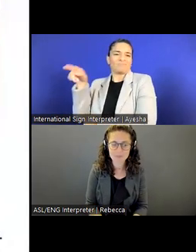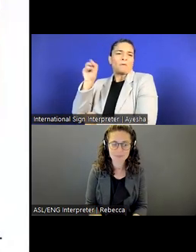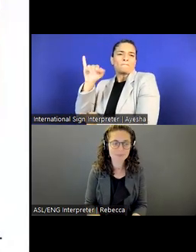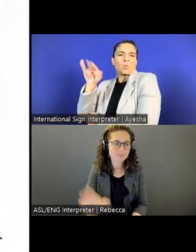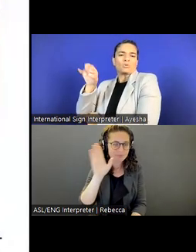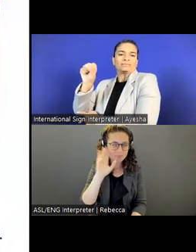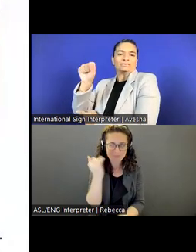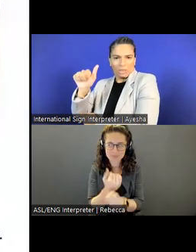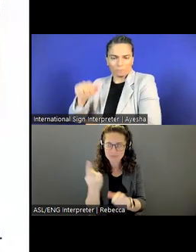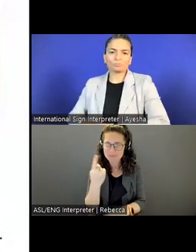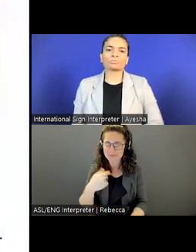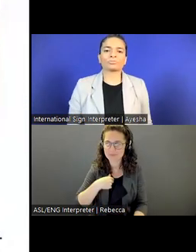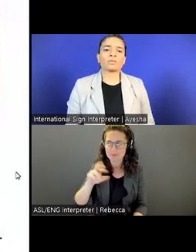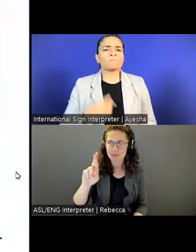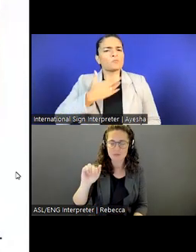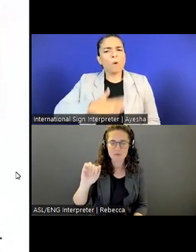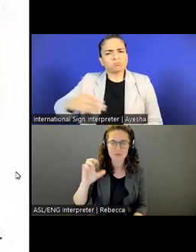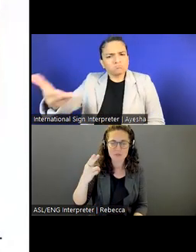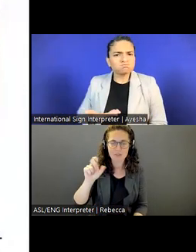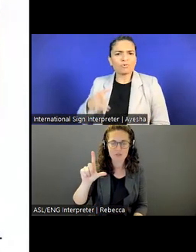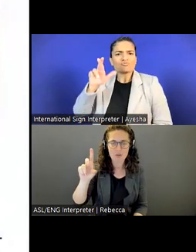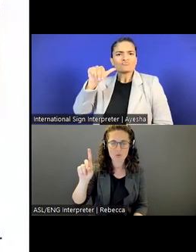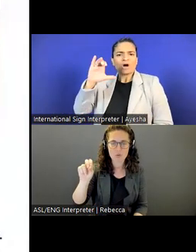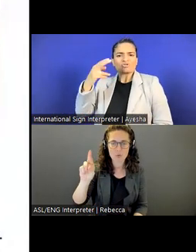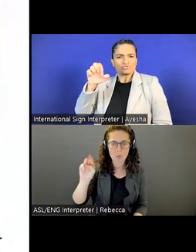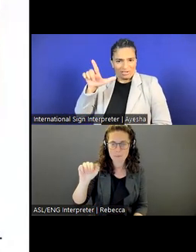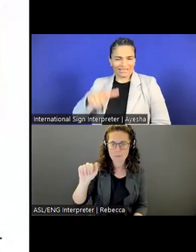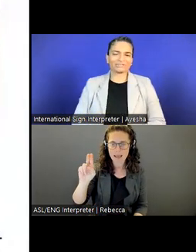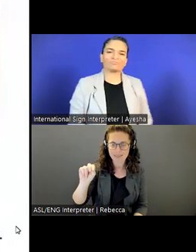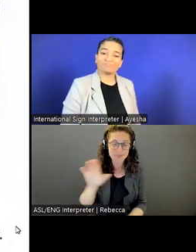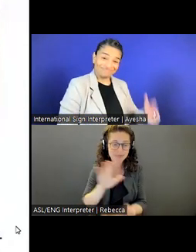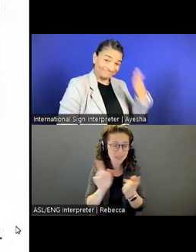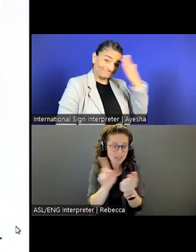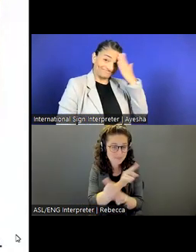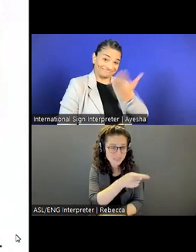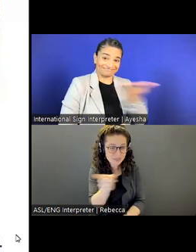I'm Rachel Dorman. Thank you for being here. Nice to meet you.